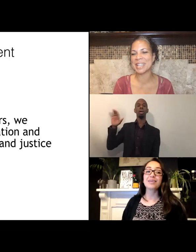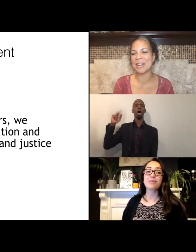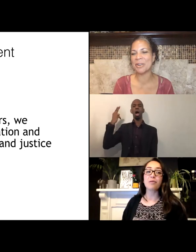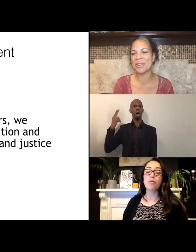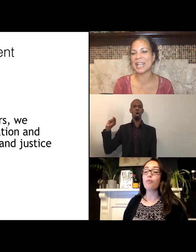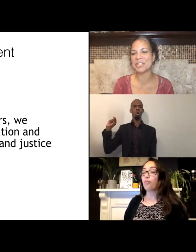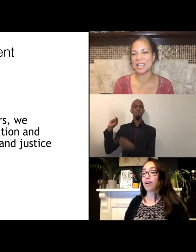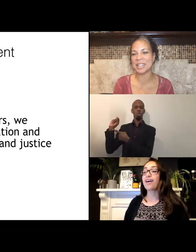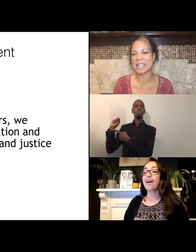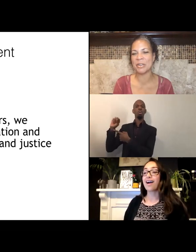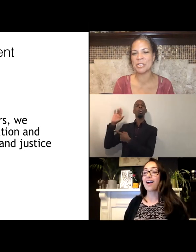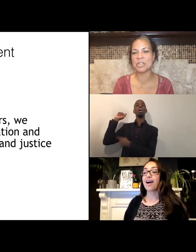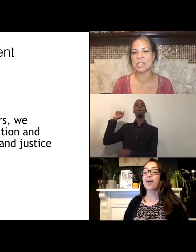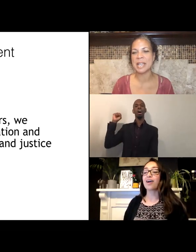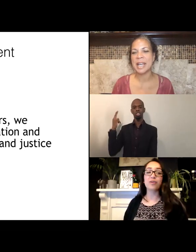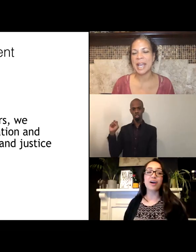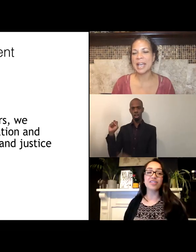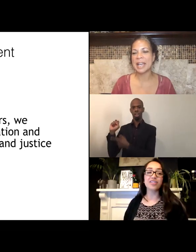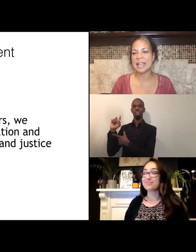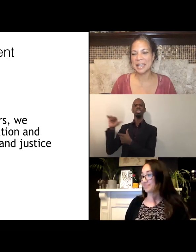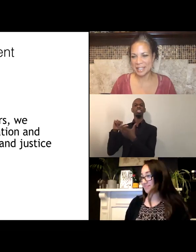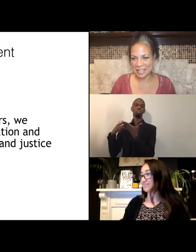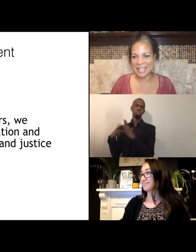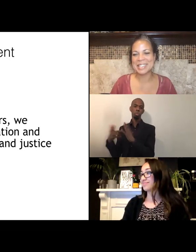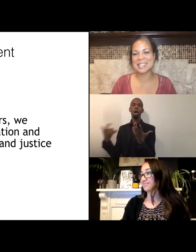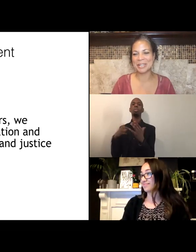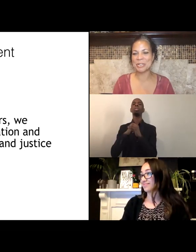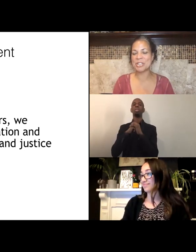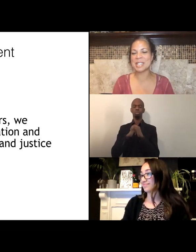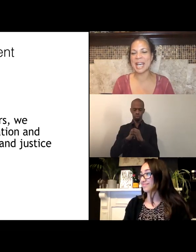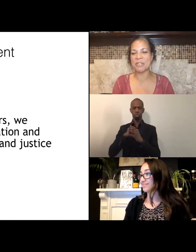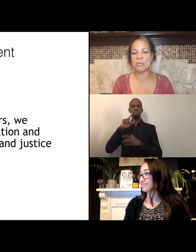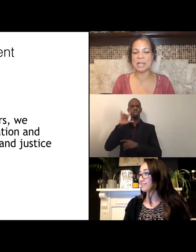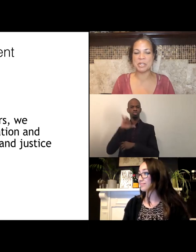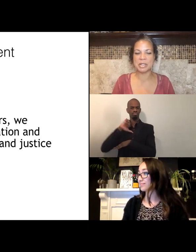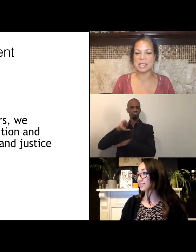Aho! Ashe! Yes, those are just affirmations.